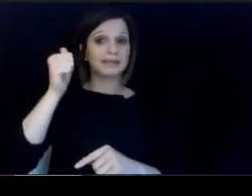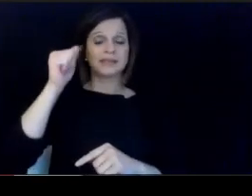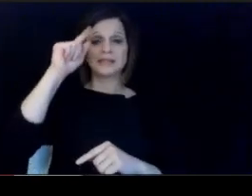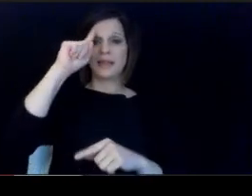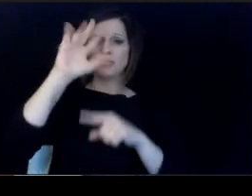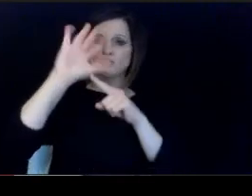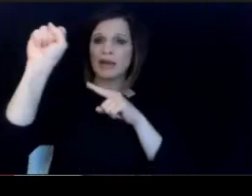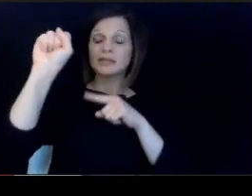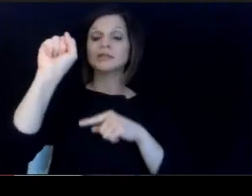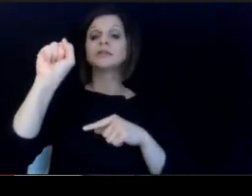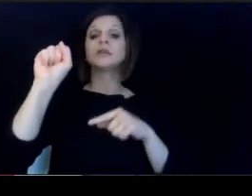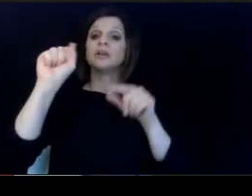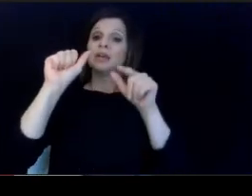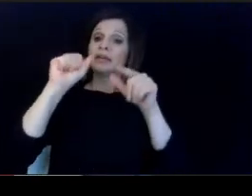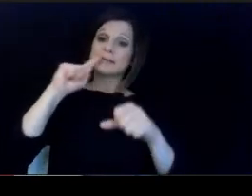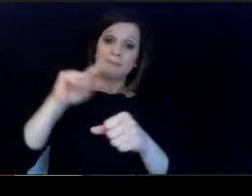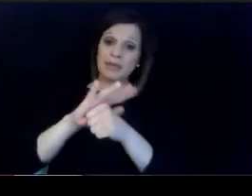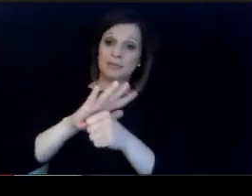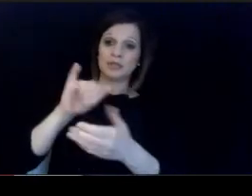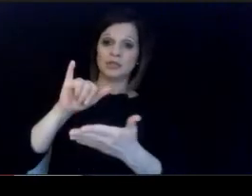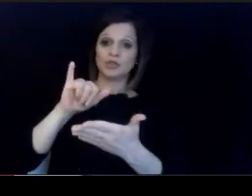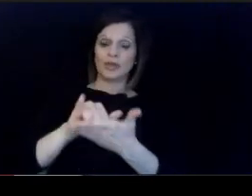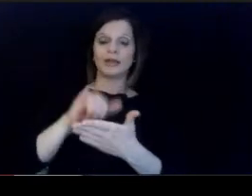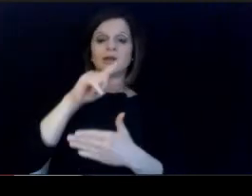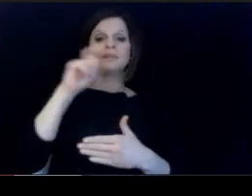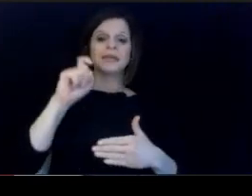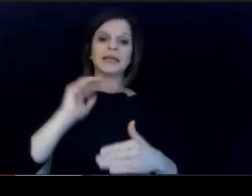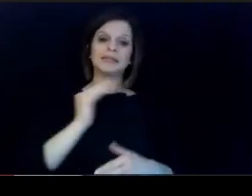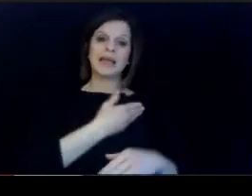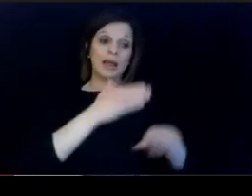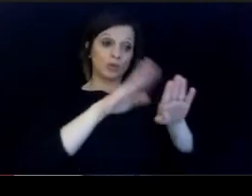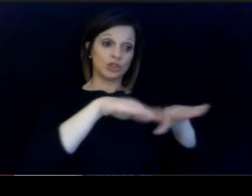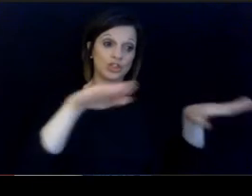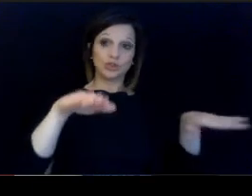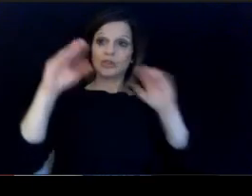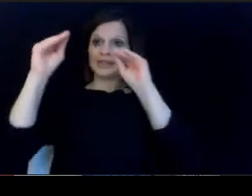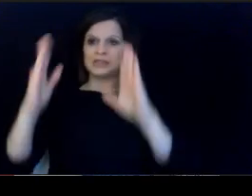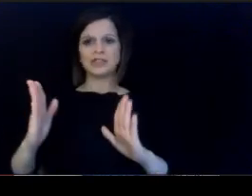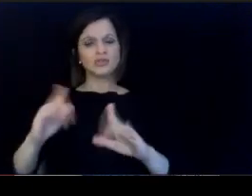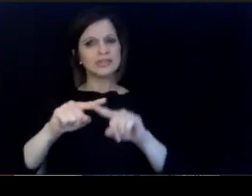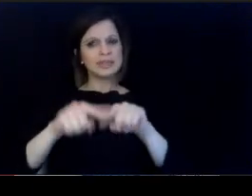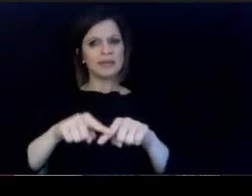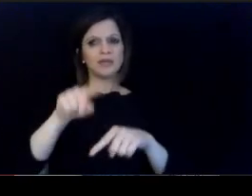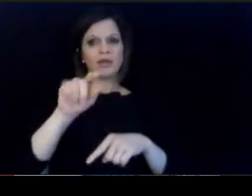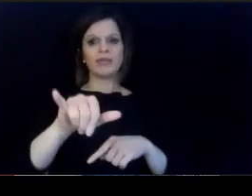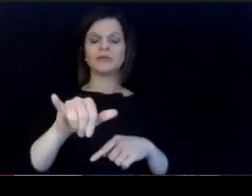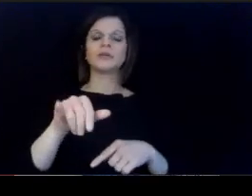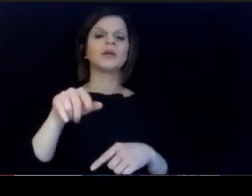with it because our kids, our families, our futures. completely depends are completely dependent on and you.